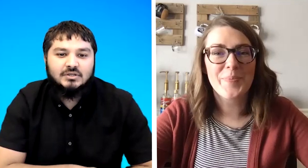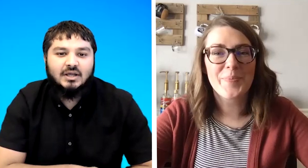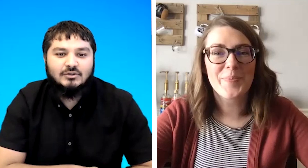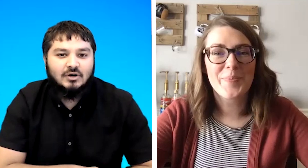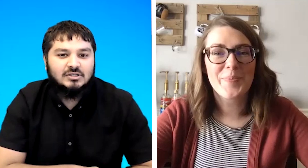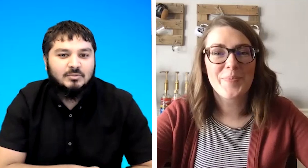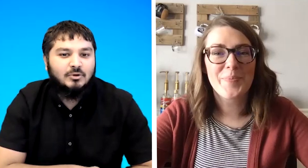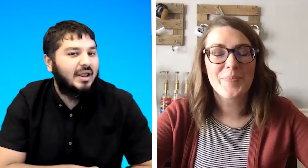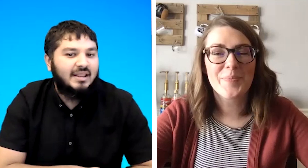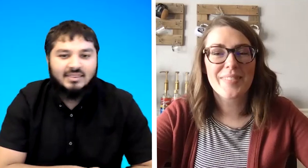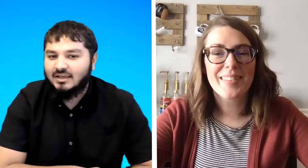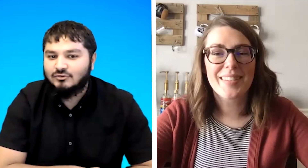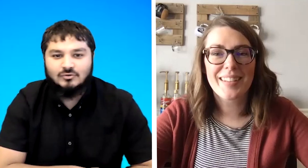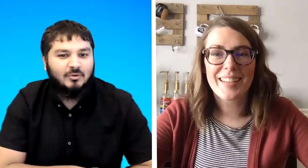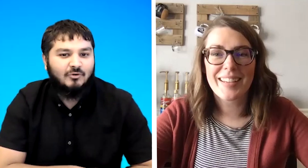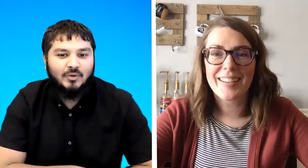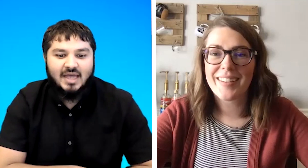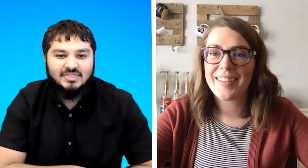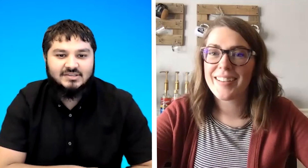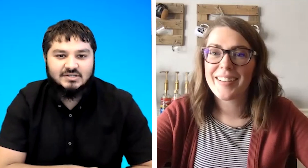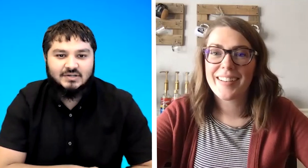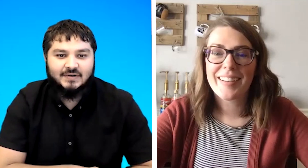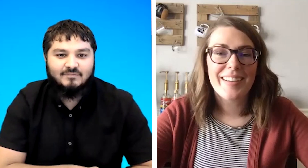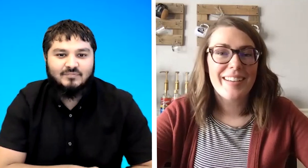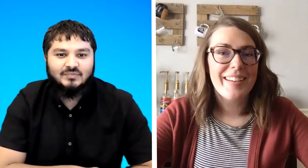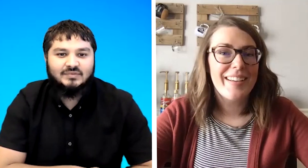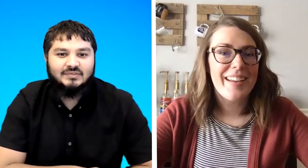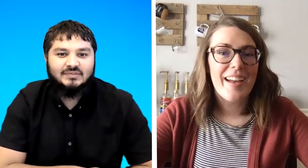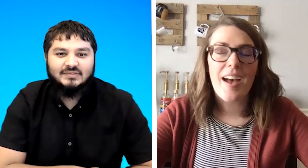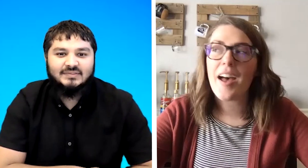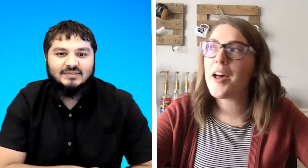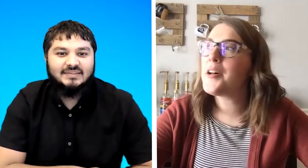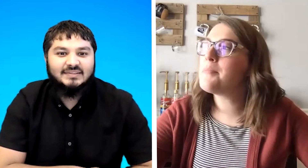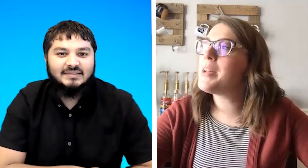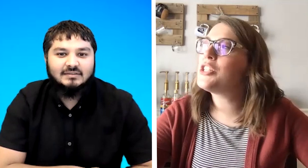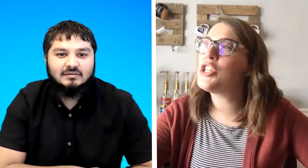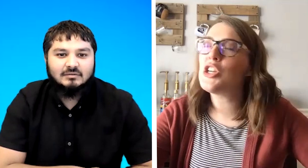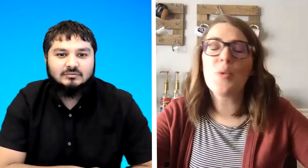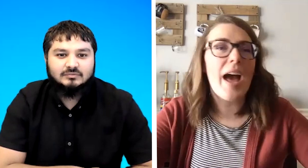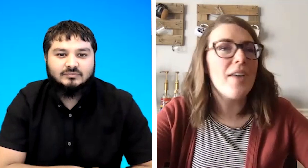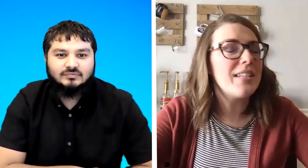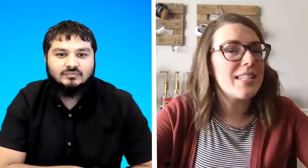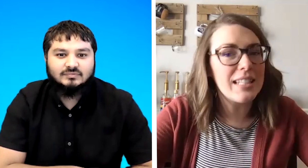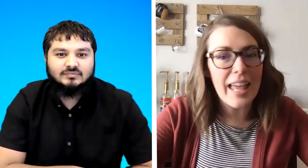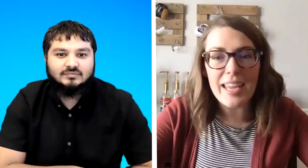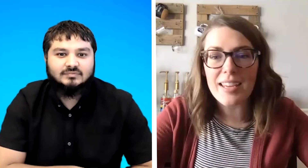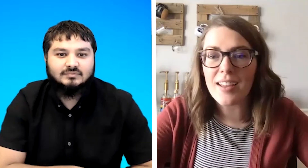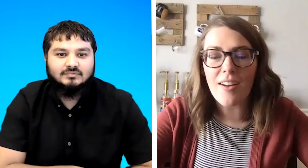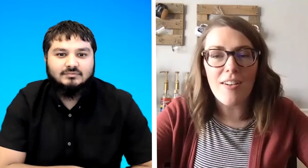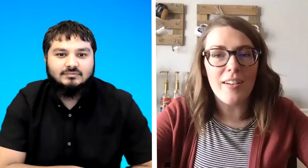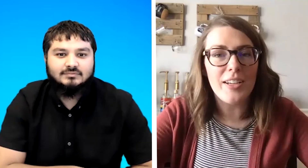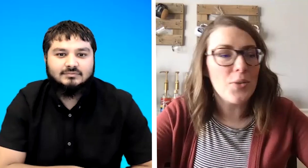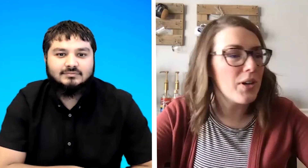like to ask me or anything else before we end this session um do you have a slang on or any